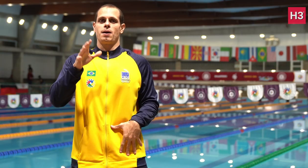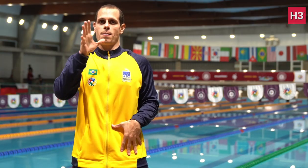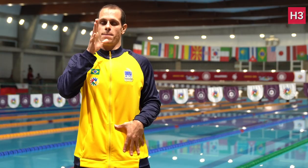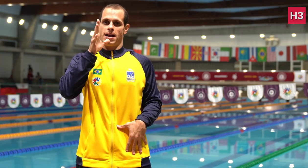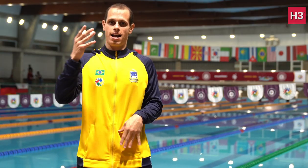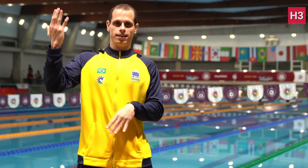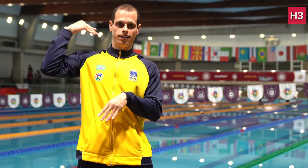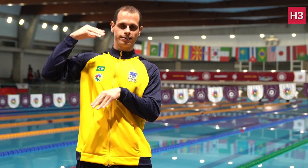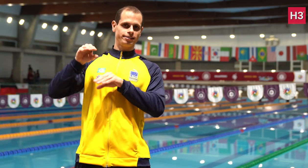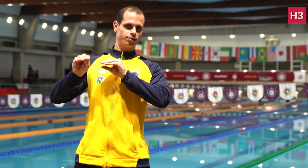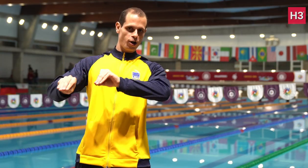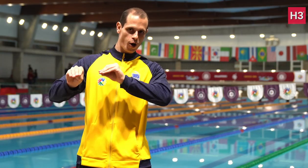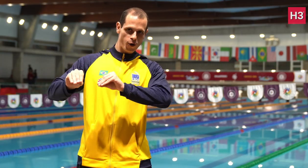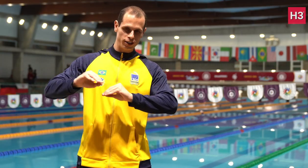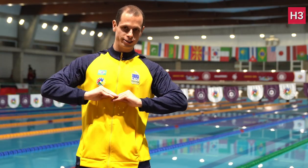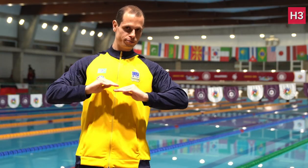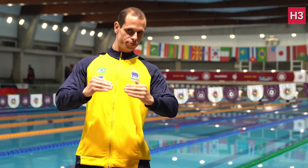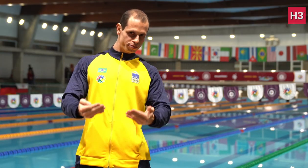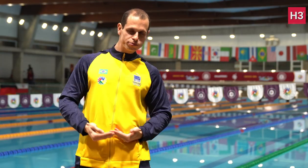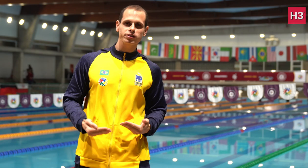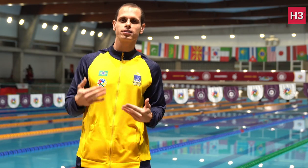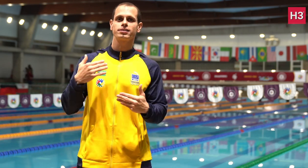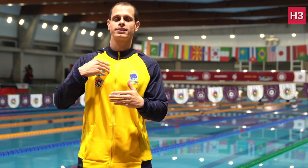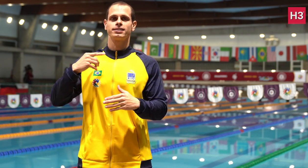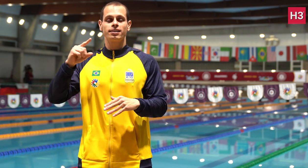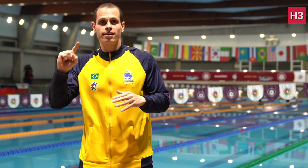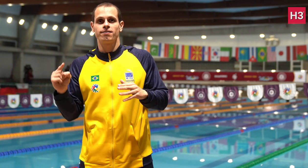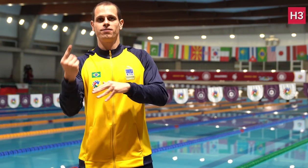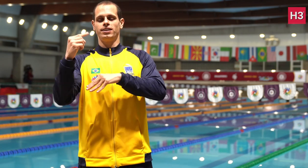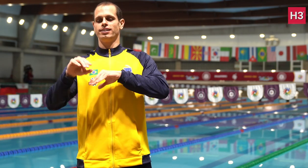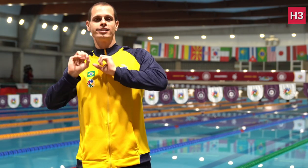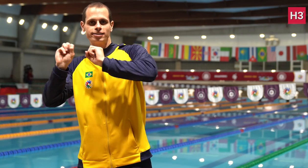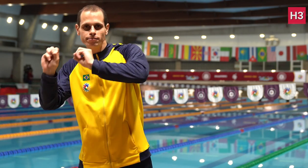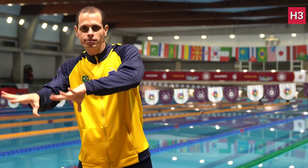Growing up, my mother got me into swimming.